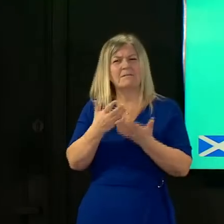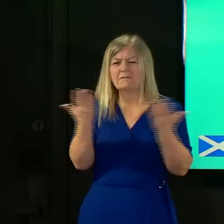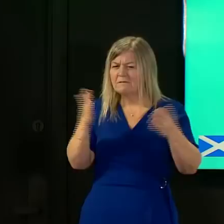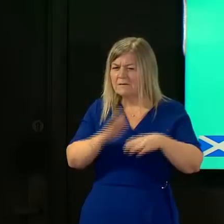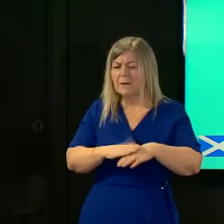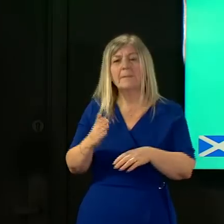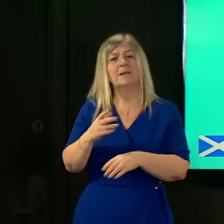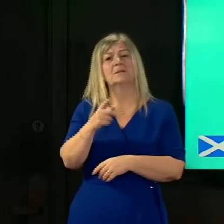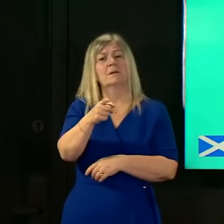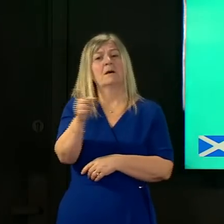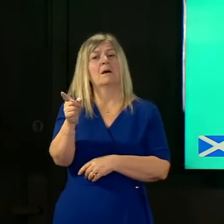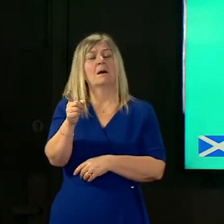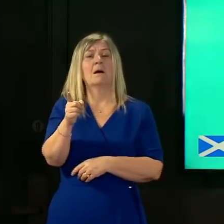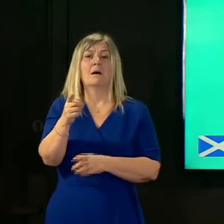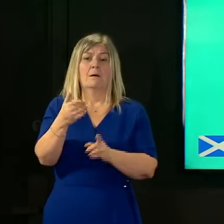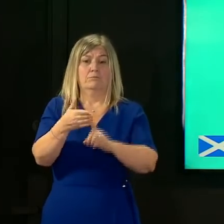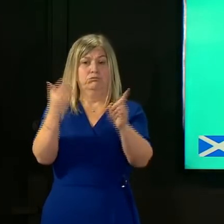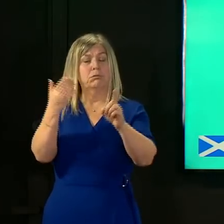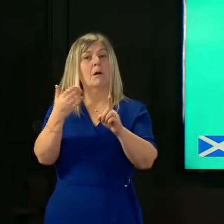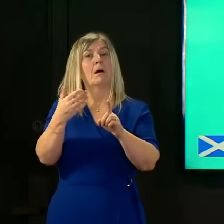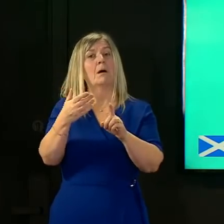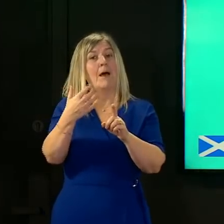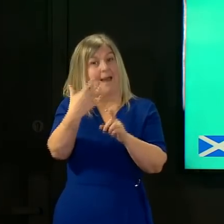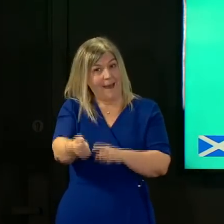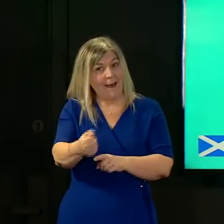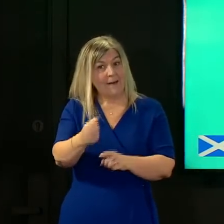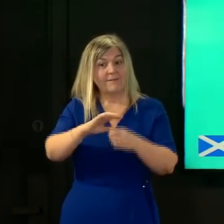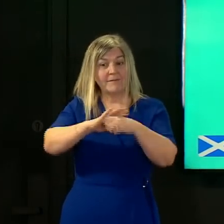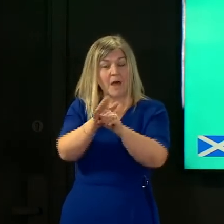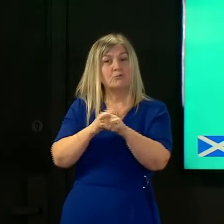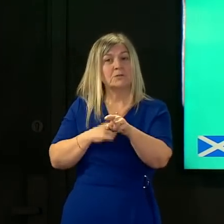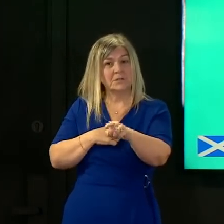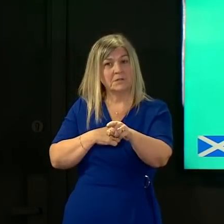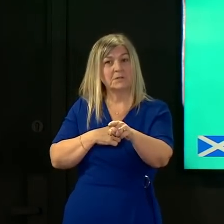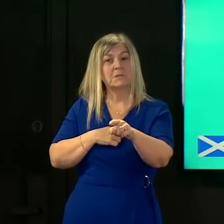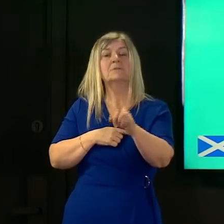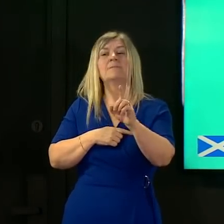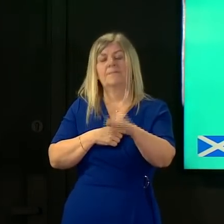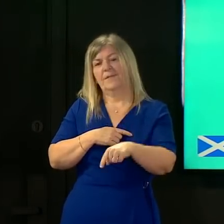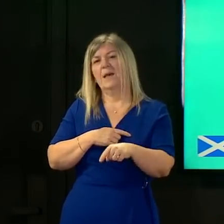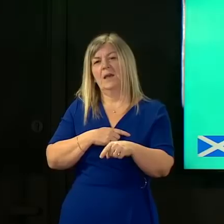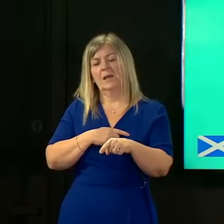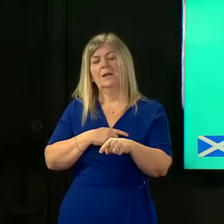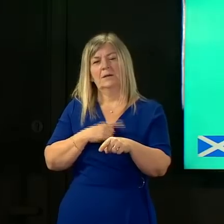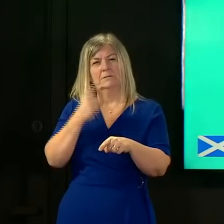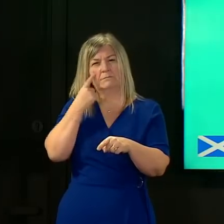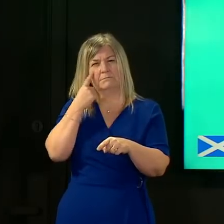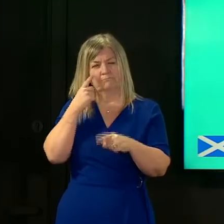genomic testing can be requested for any sample those samples then undergo a process um linking